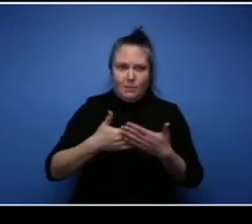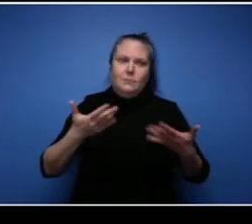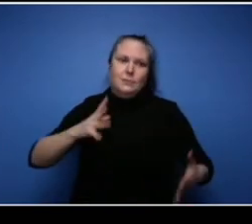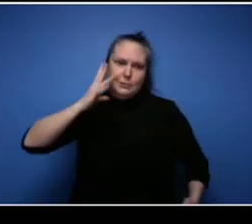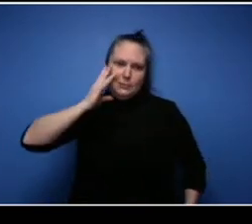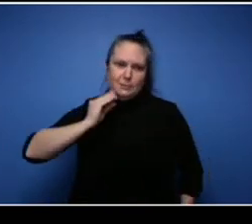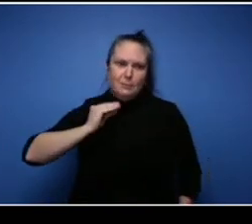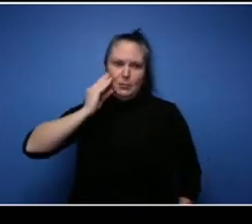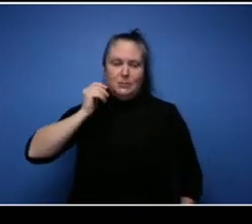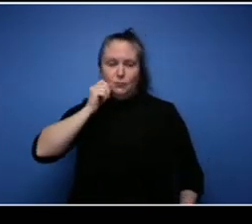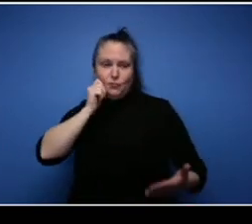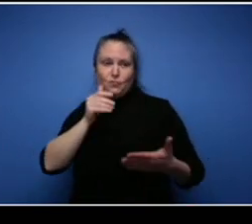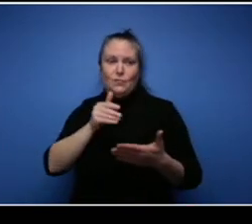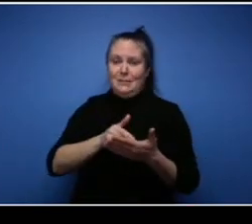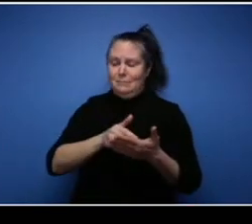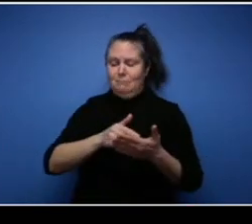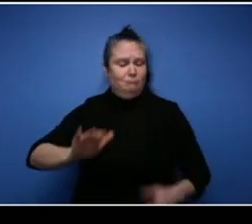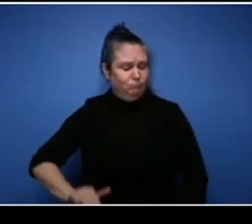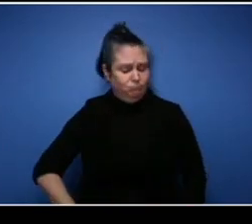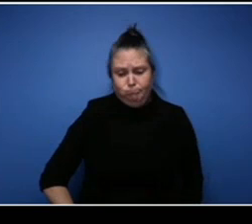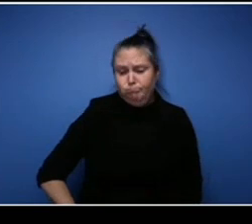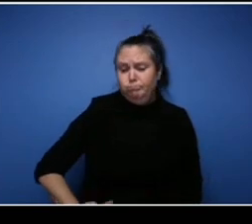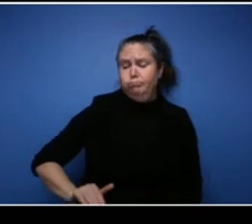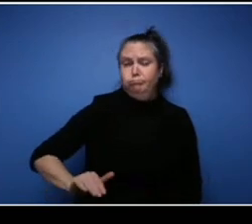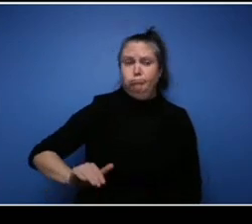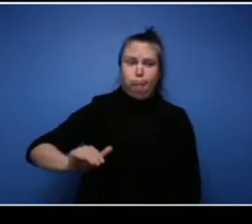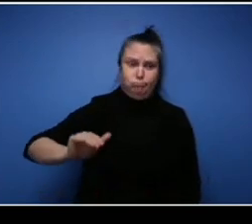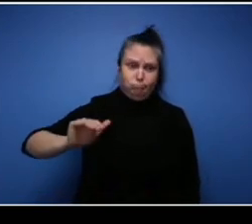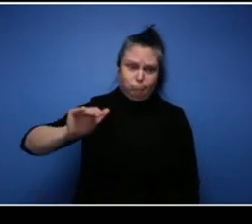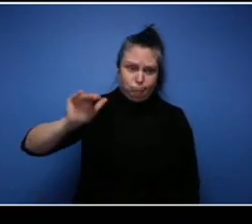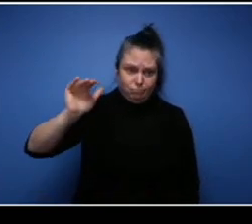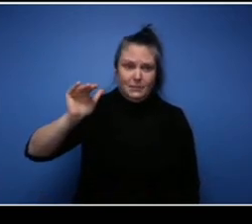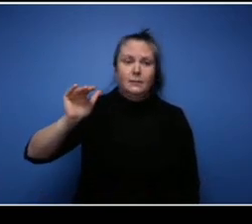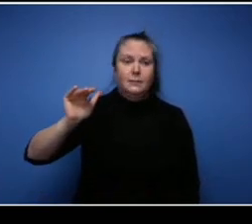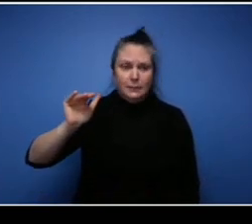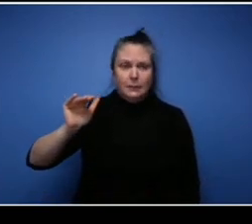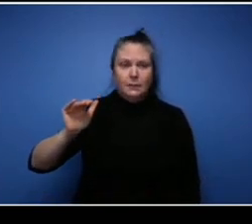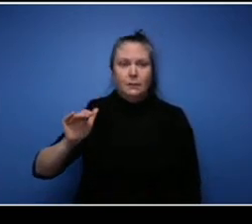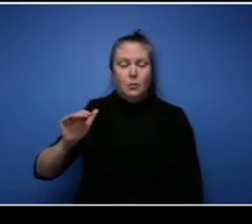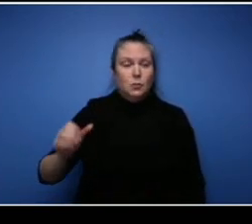from an early age, from an early age, almost so much so that we kind of tend to just brush